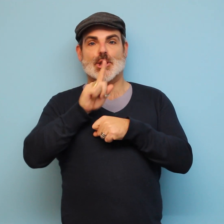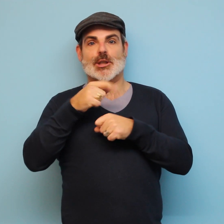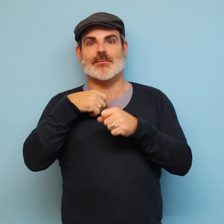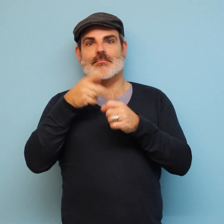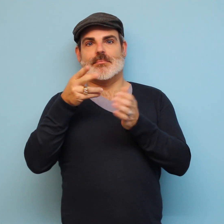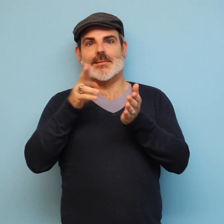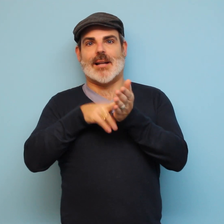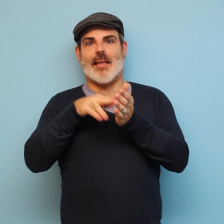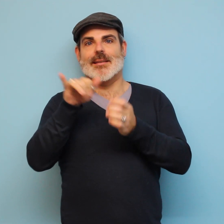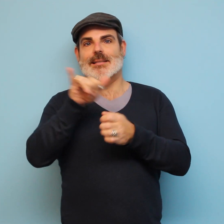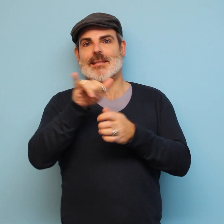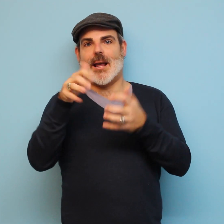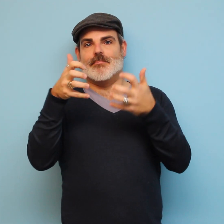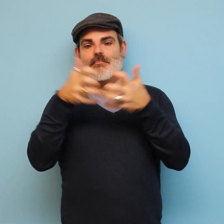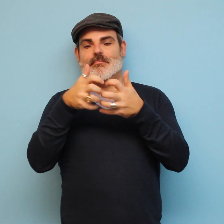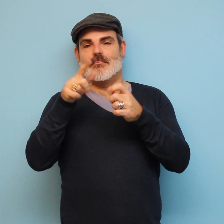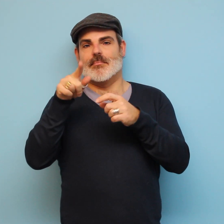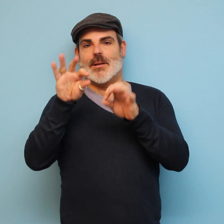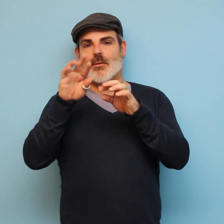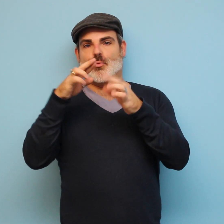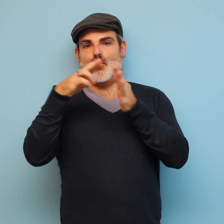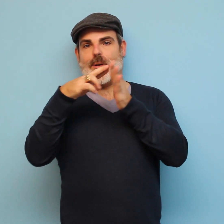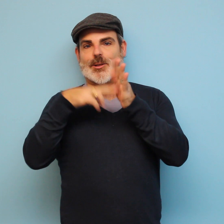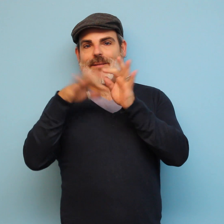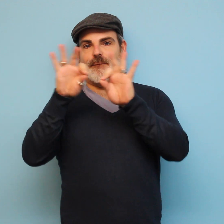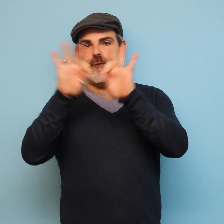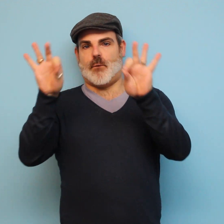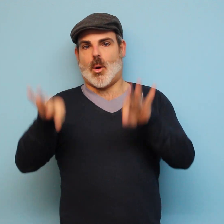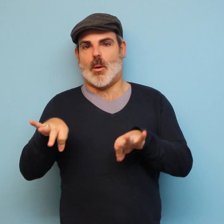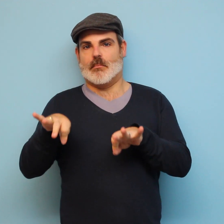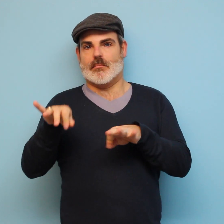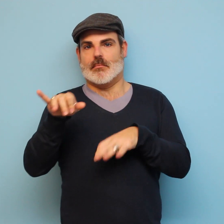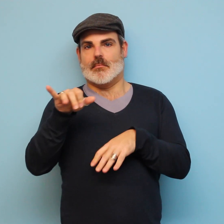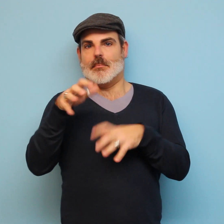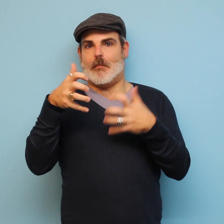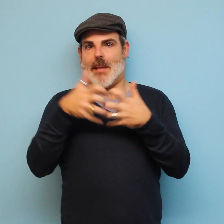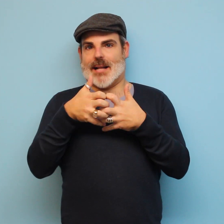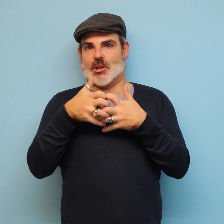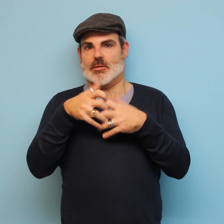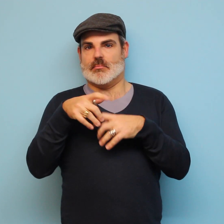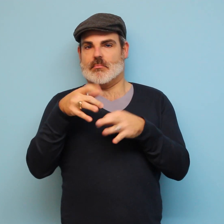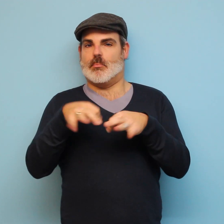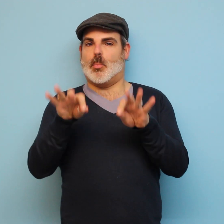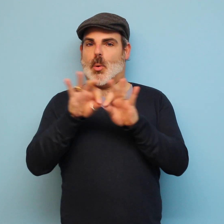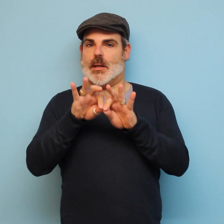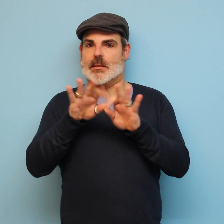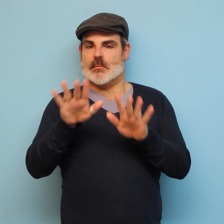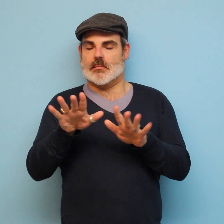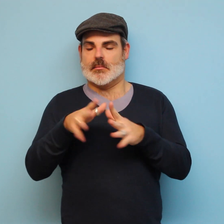Make sure your signature matches the signature on your voter registration form.